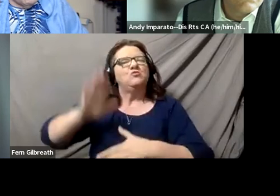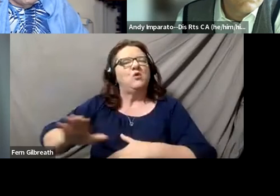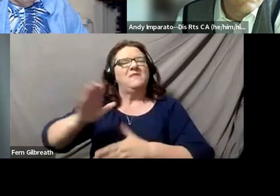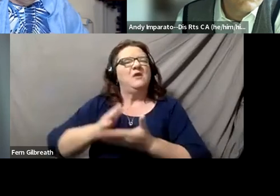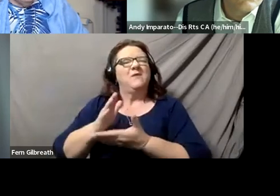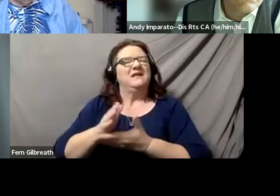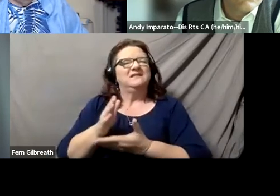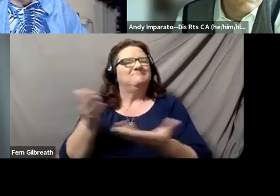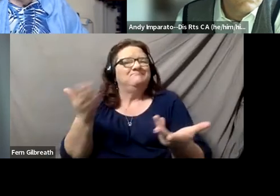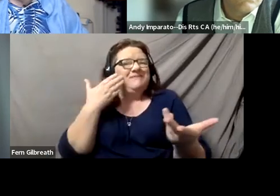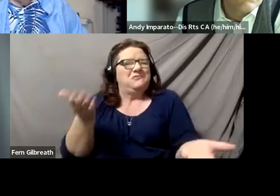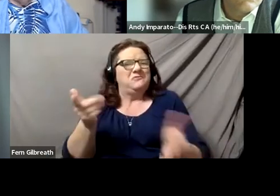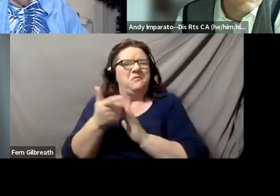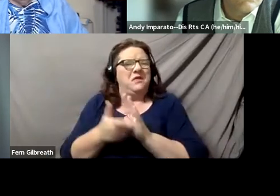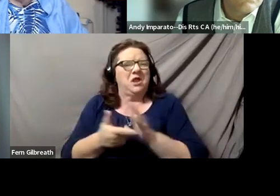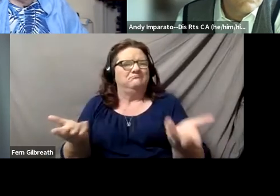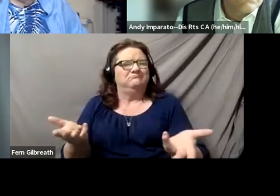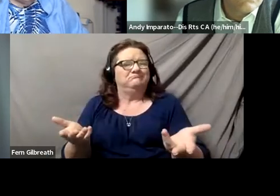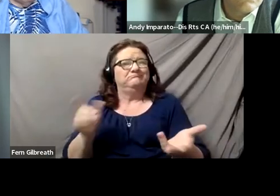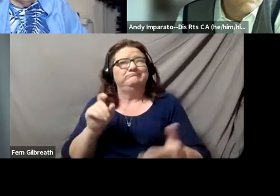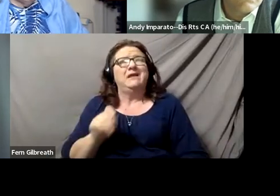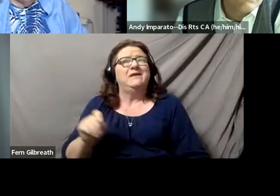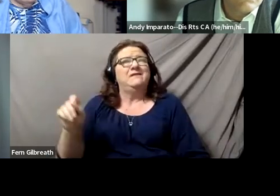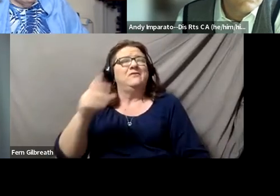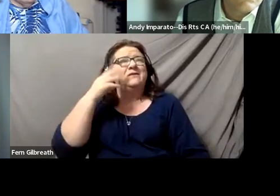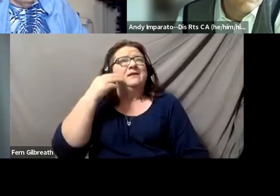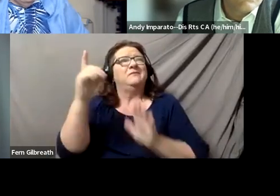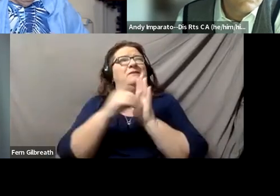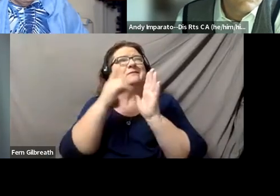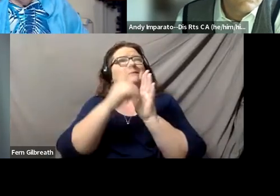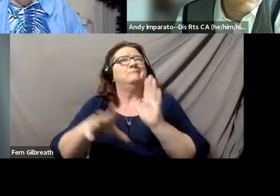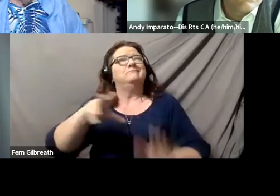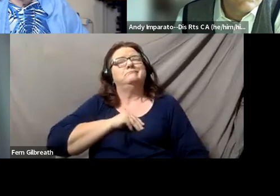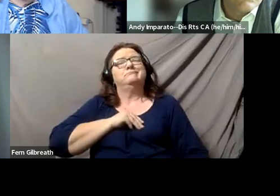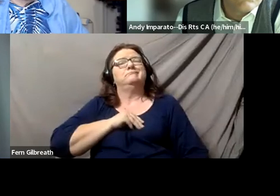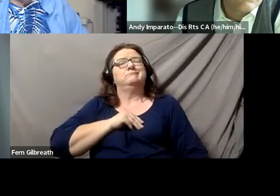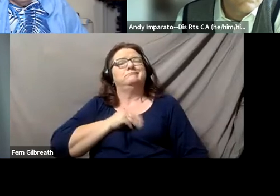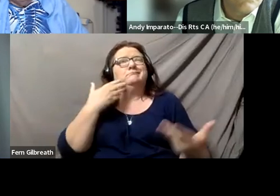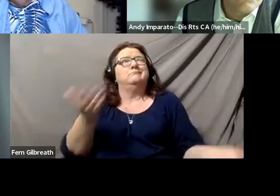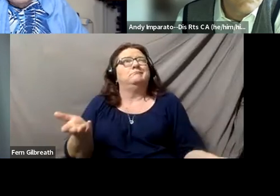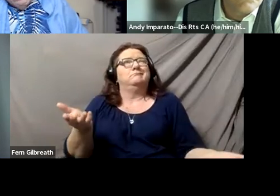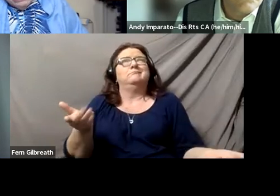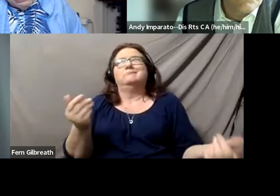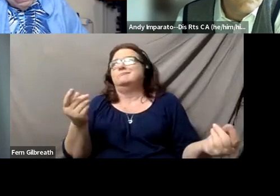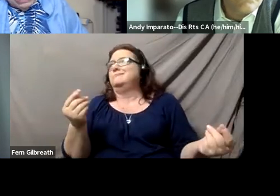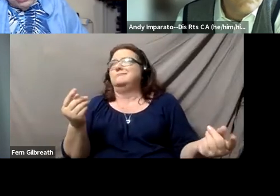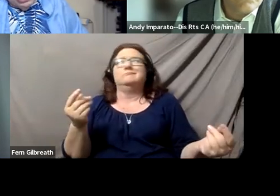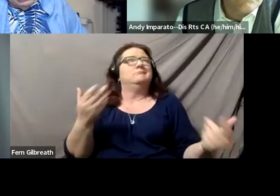and therefore, they may be experiencing discrimination and not know whether or not it may be discrimination.